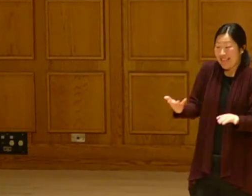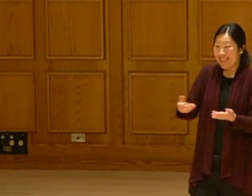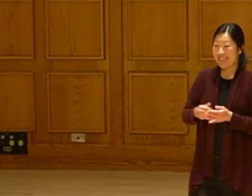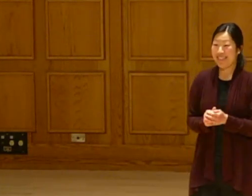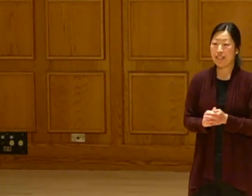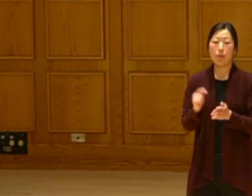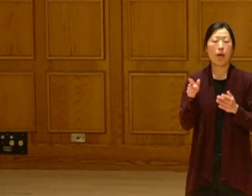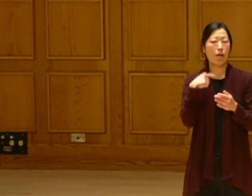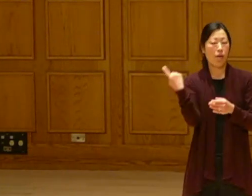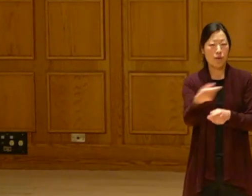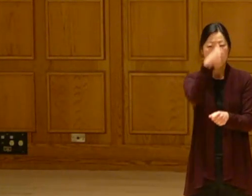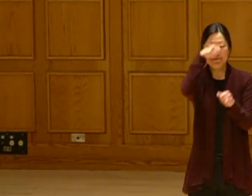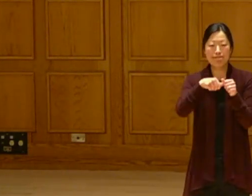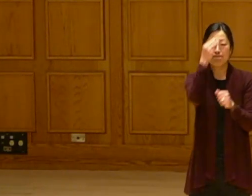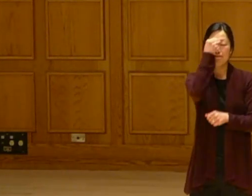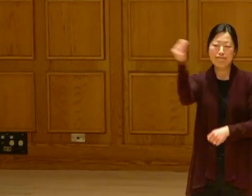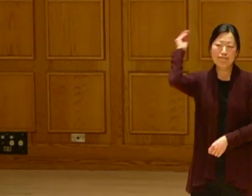My professor used to say you can't do nothing without finance.